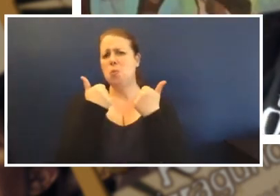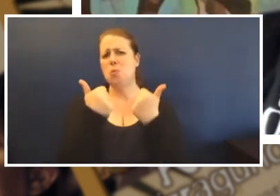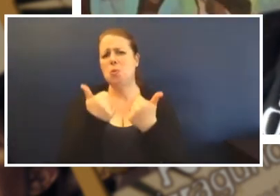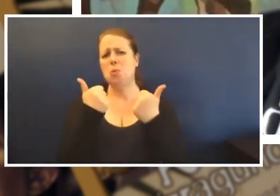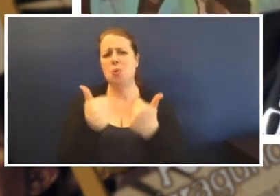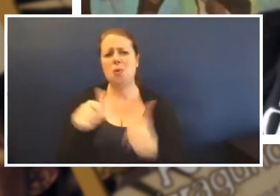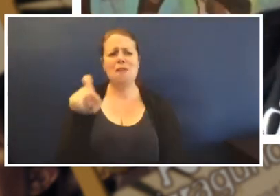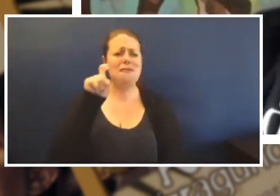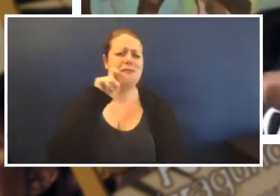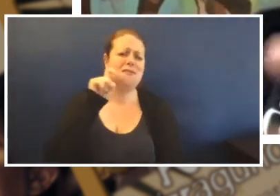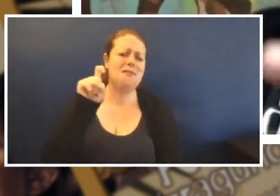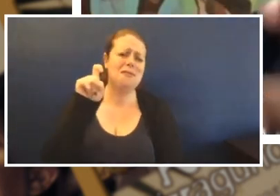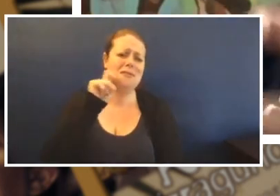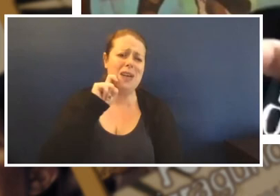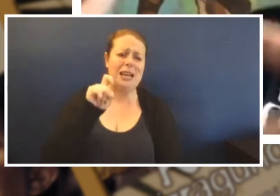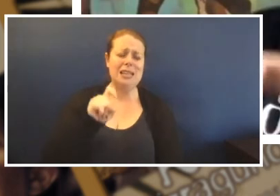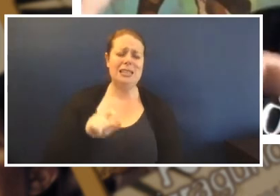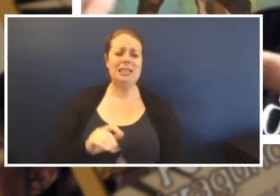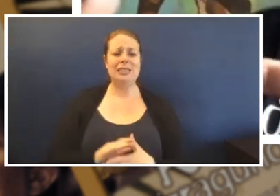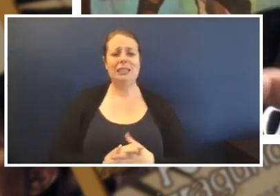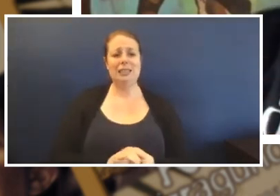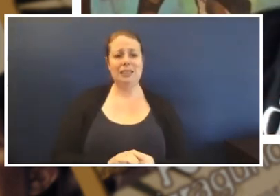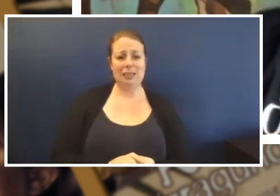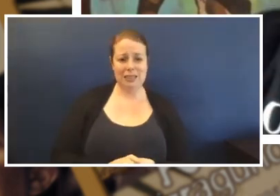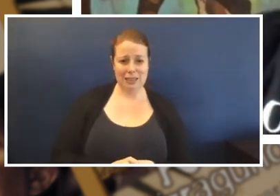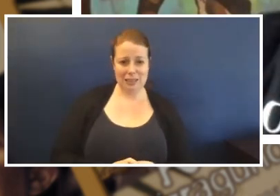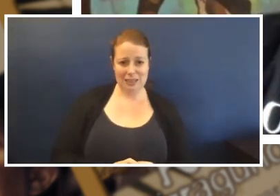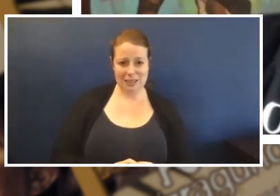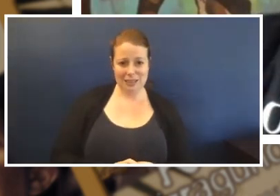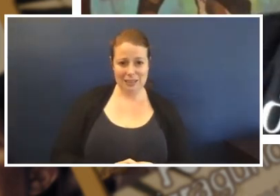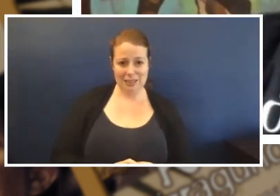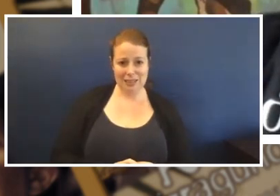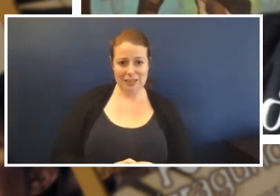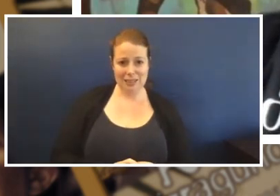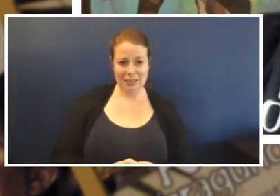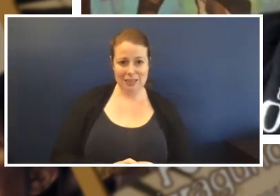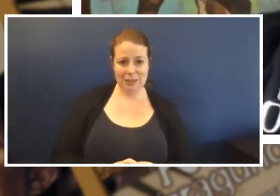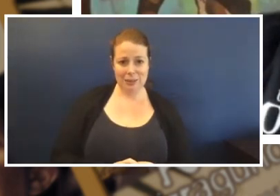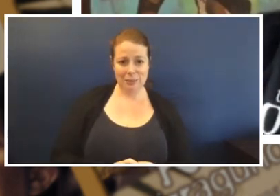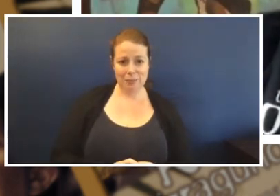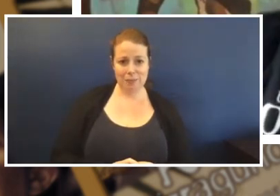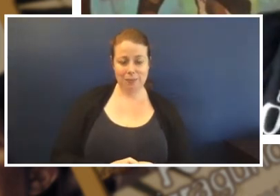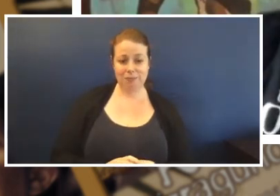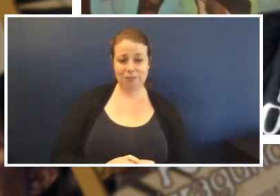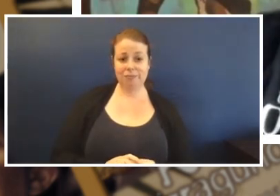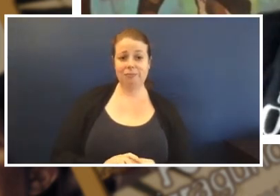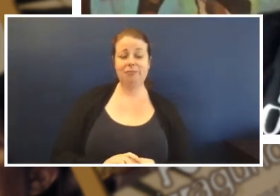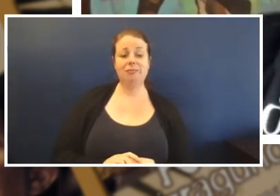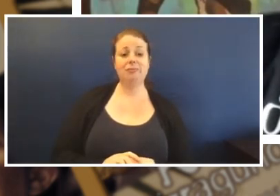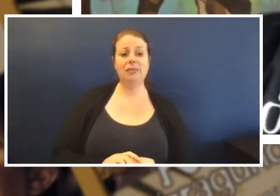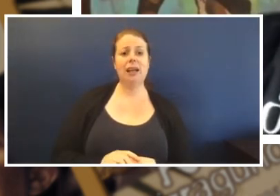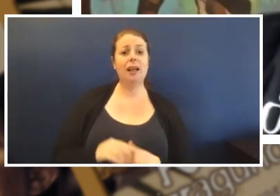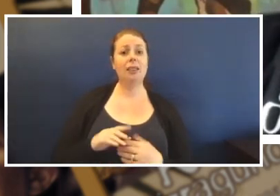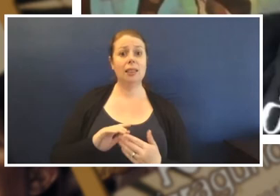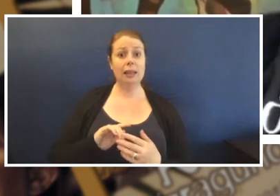book you know' And it was like oh and then after a while it got really quiet after like half an